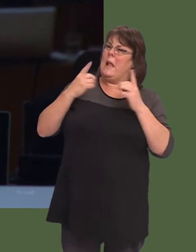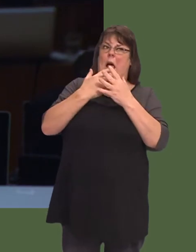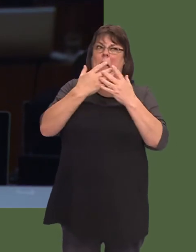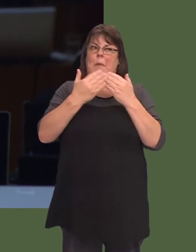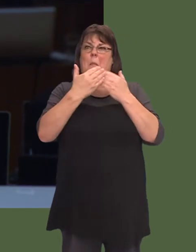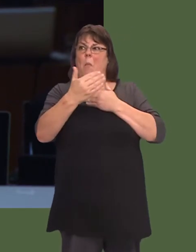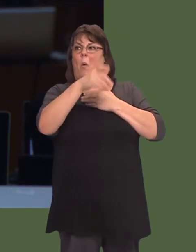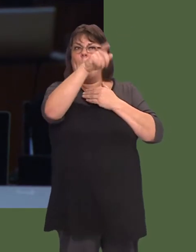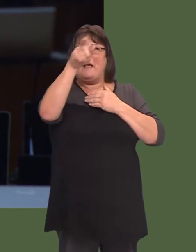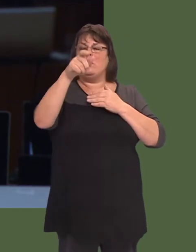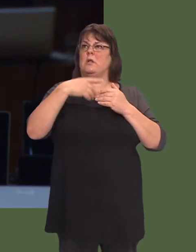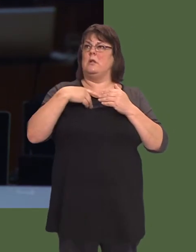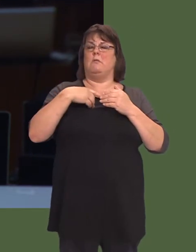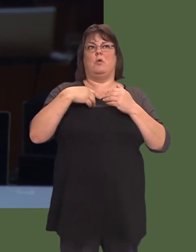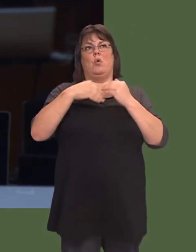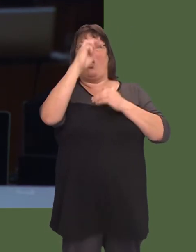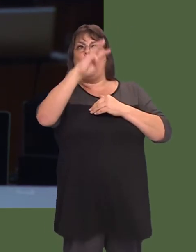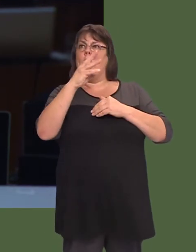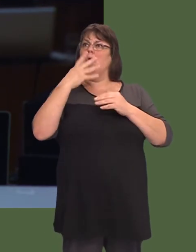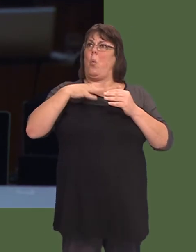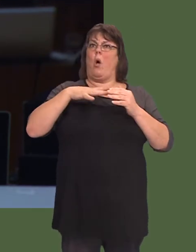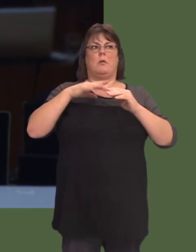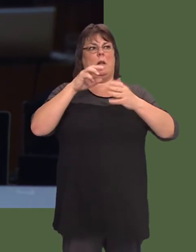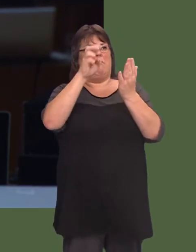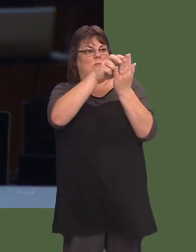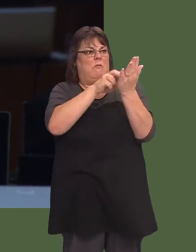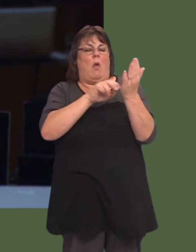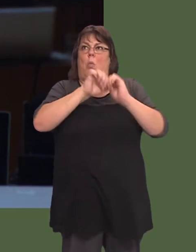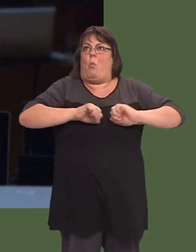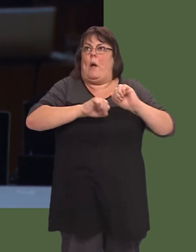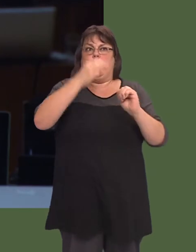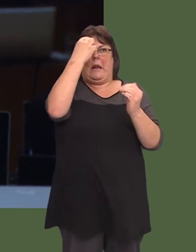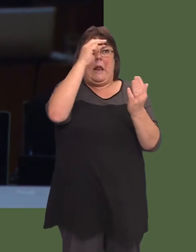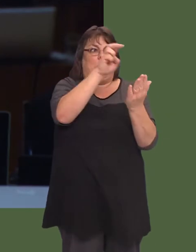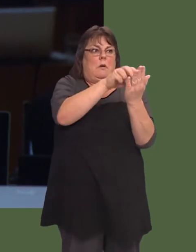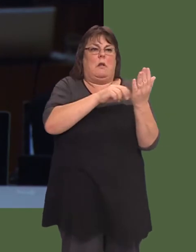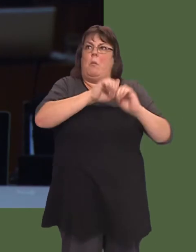restrau aros cyn i chi wrando ar yr arbenigwyr a thalu sylw iír dystiolaeth?